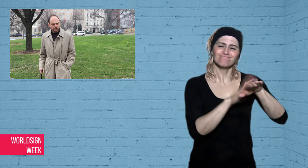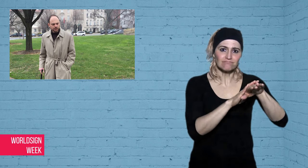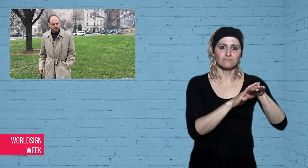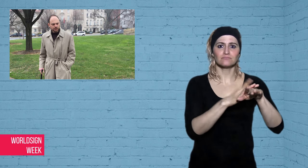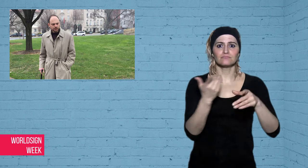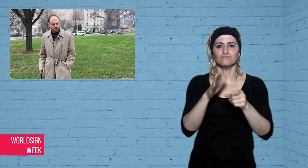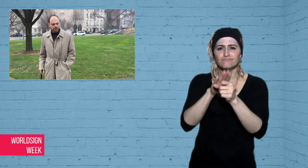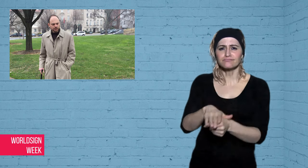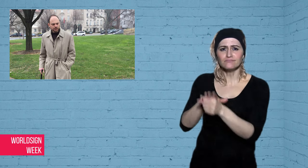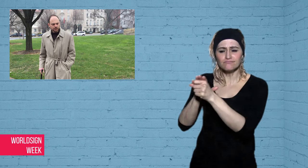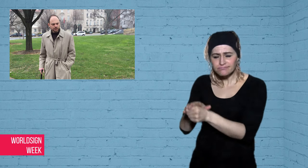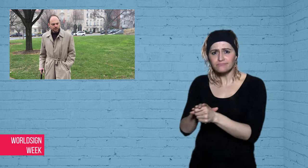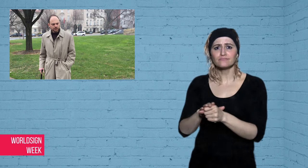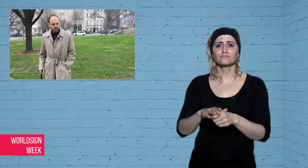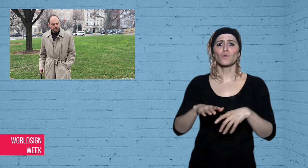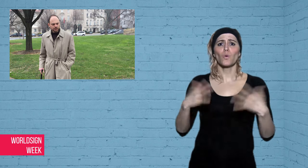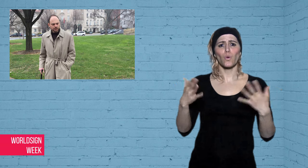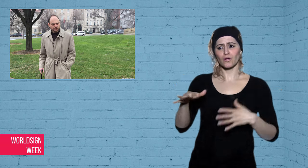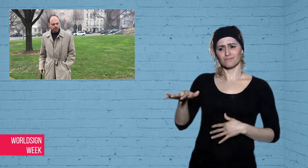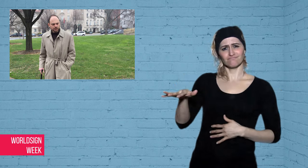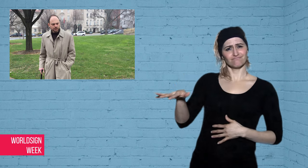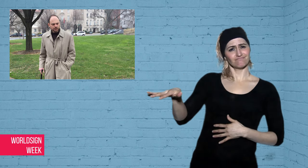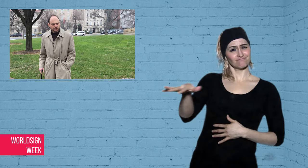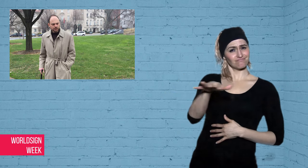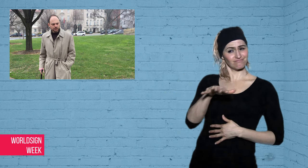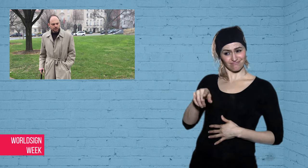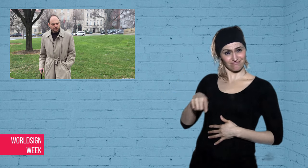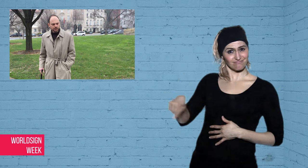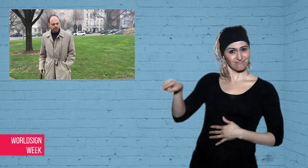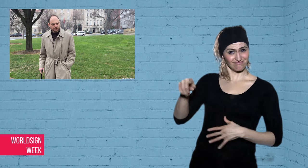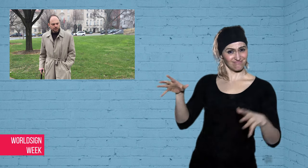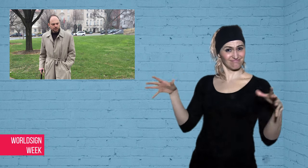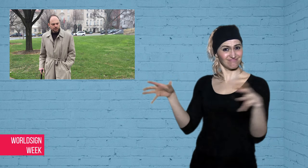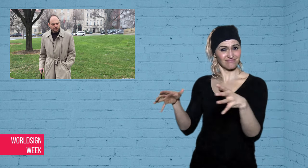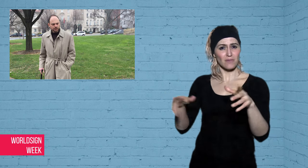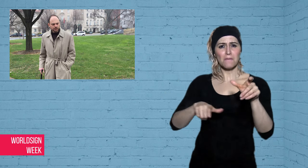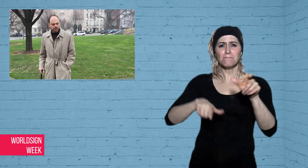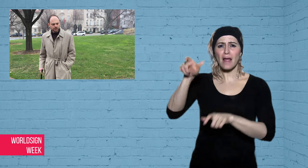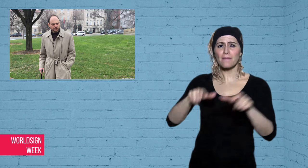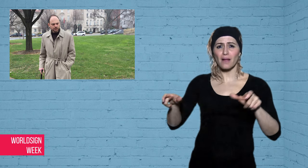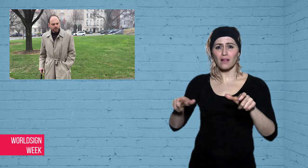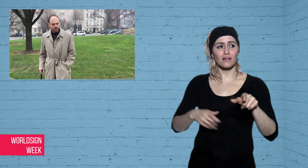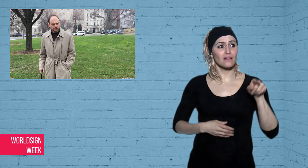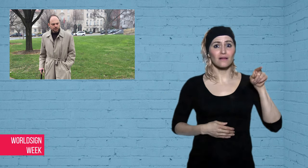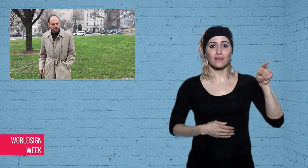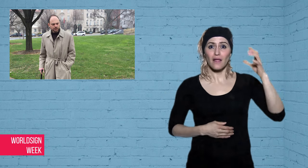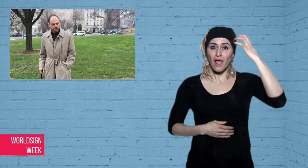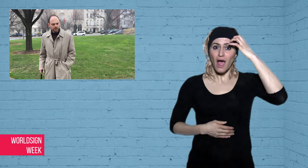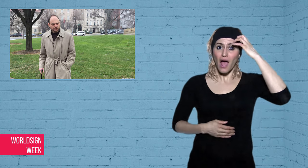the Putin-run government.